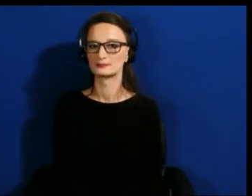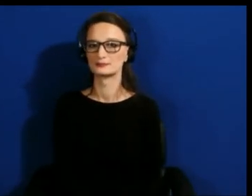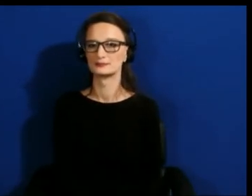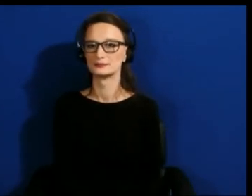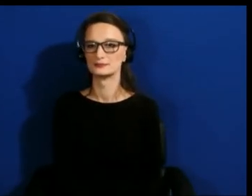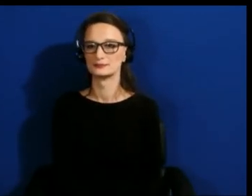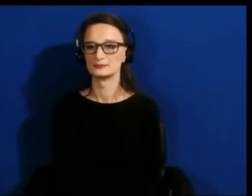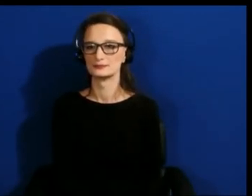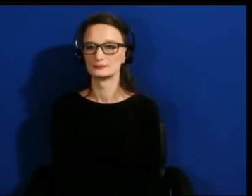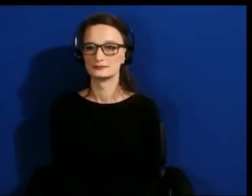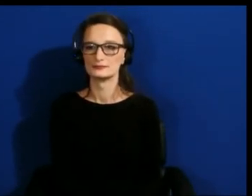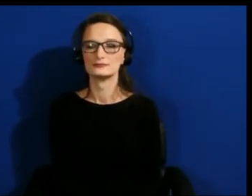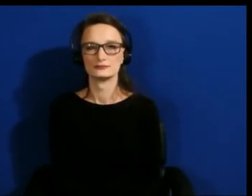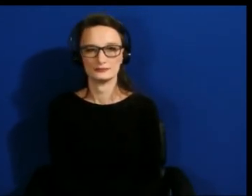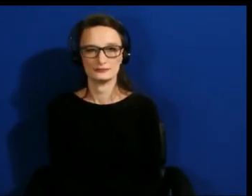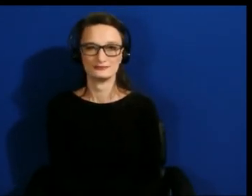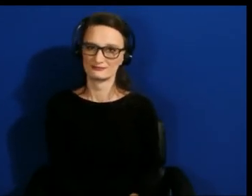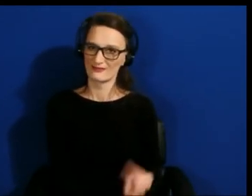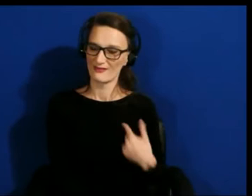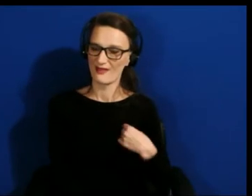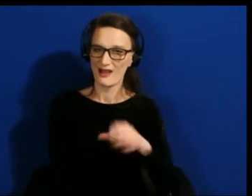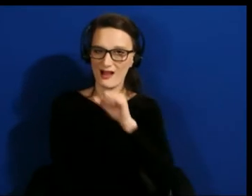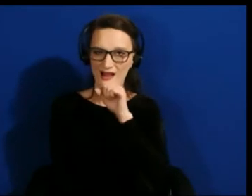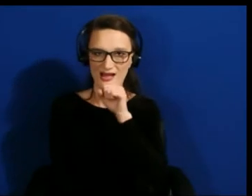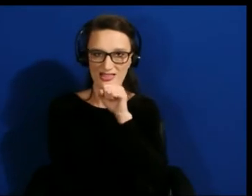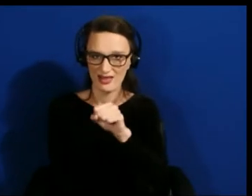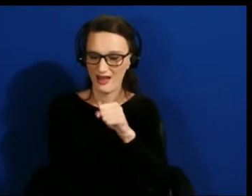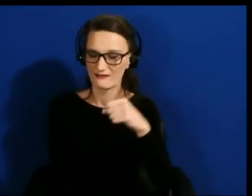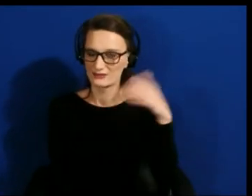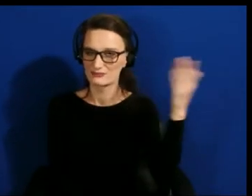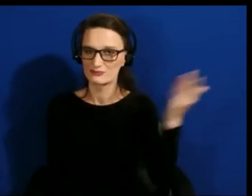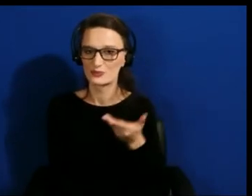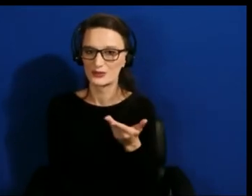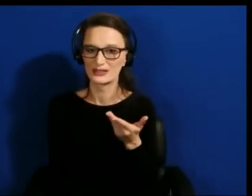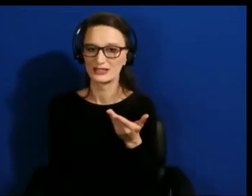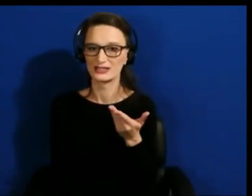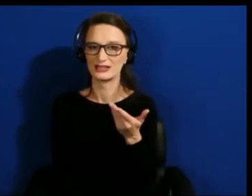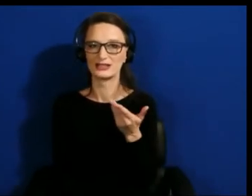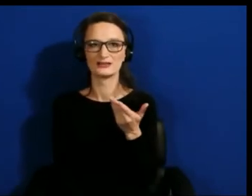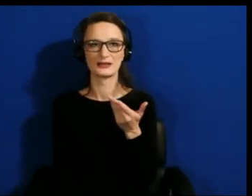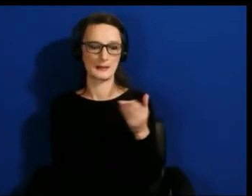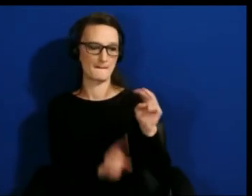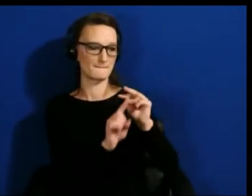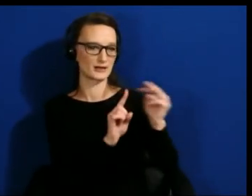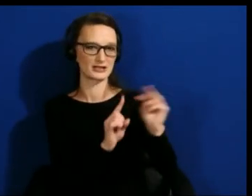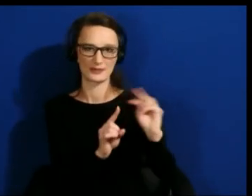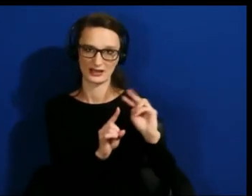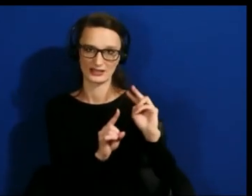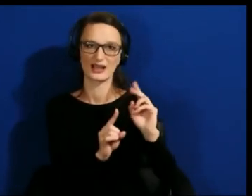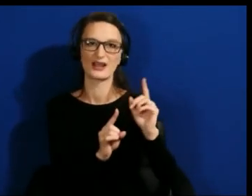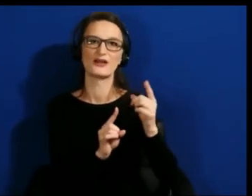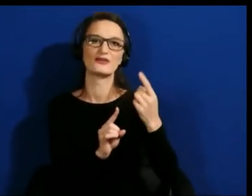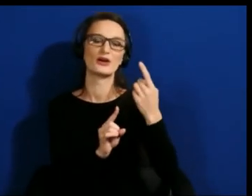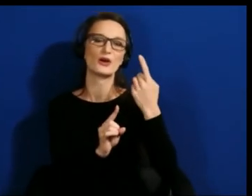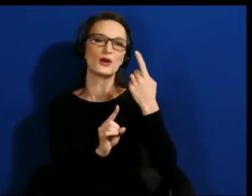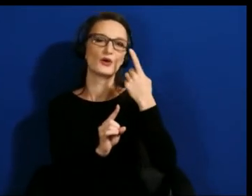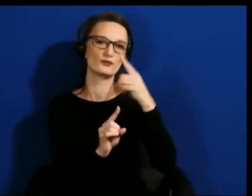Actually, I love to bring the perspective of inclusive design management here because I think that